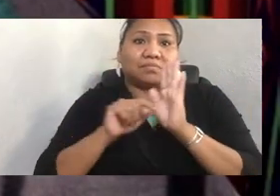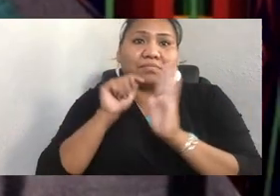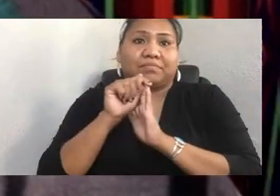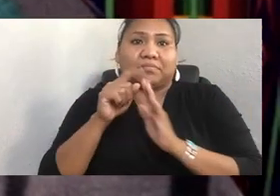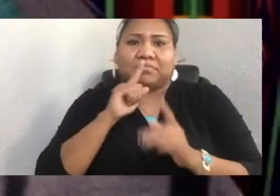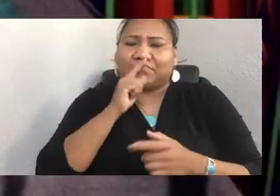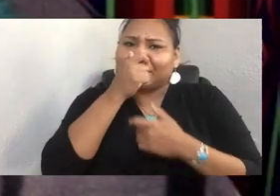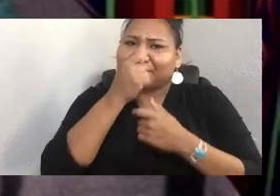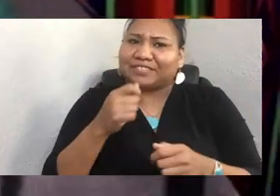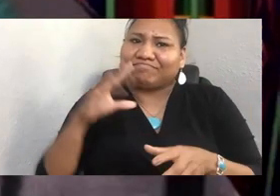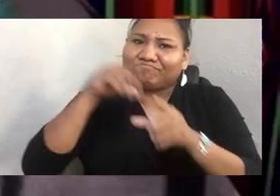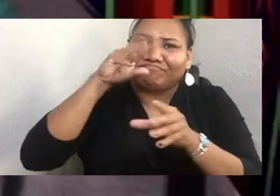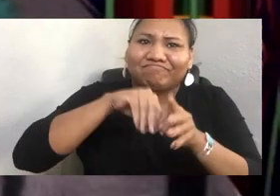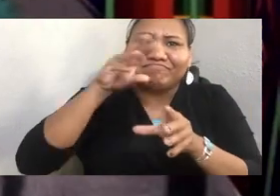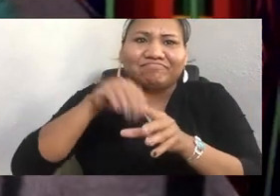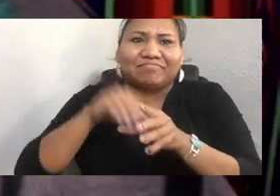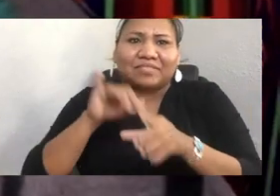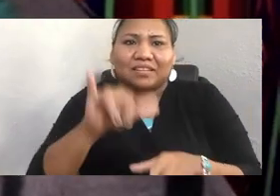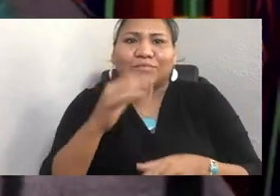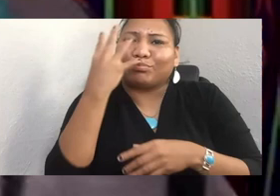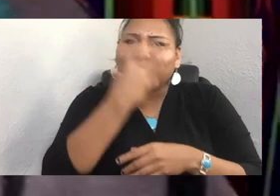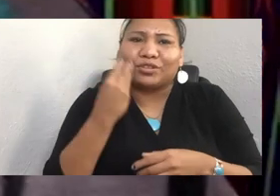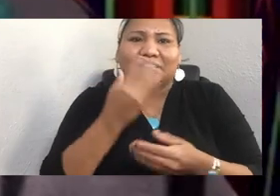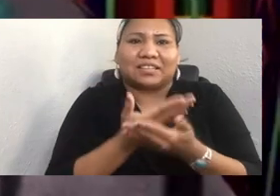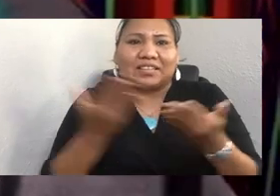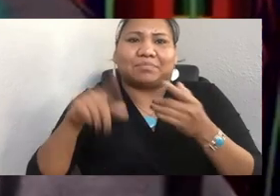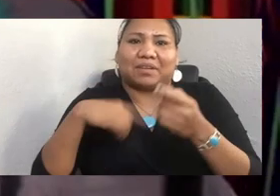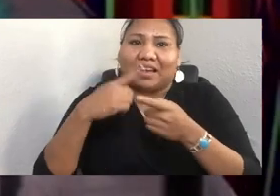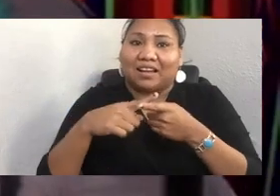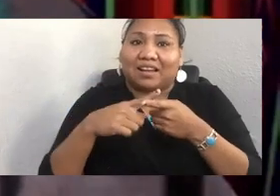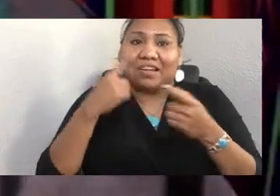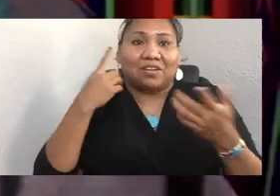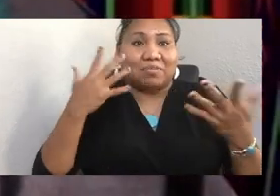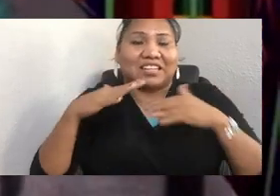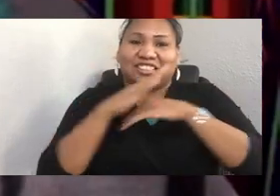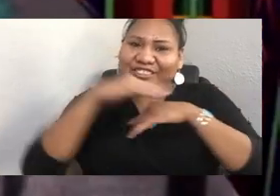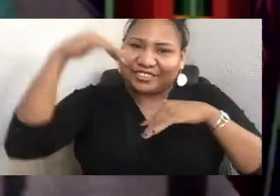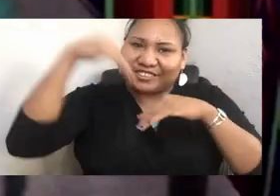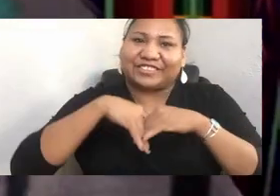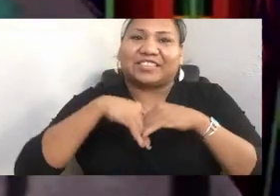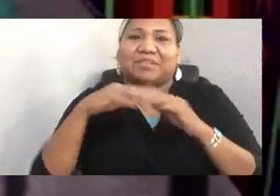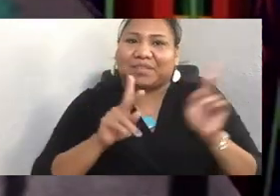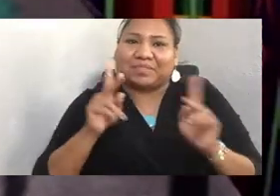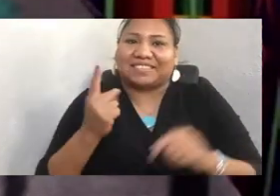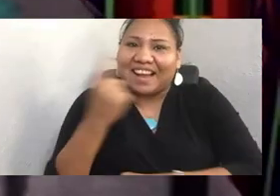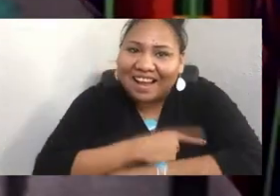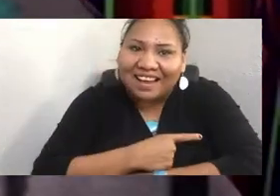of Indigenous Peoples' Day. When it was first brought forward in 1992,